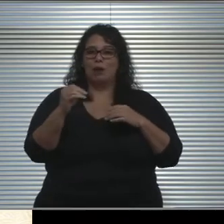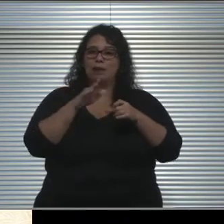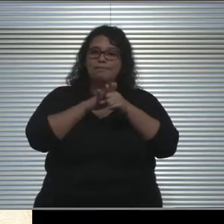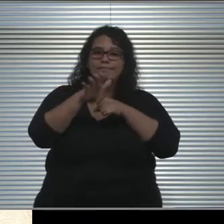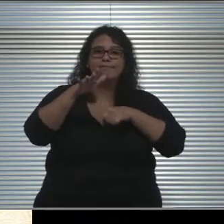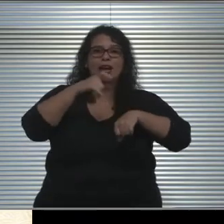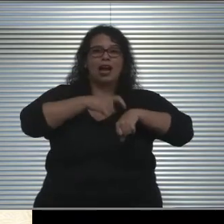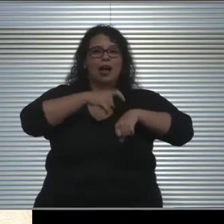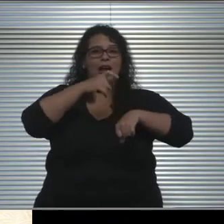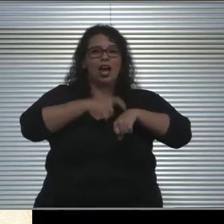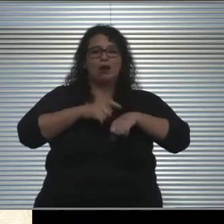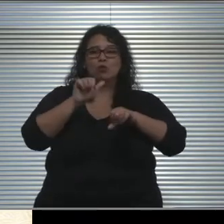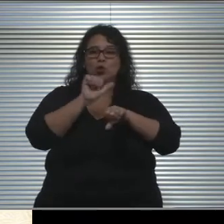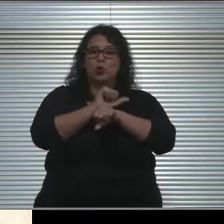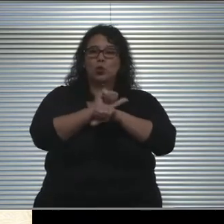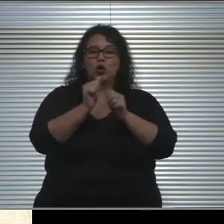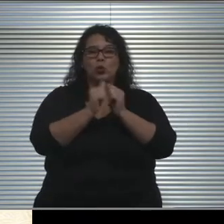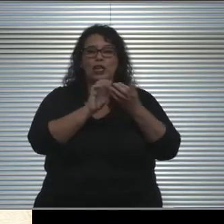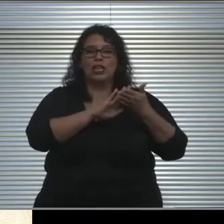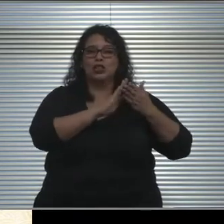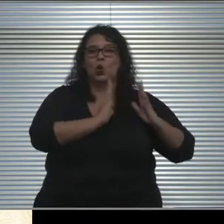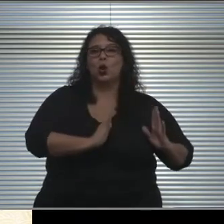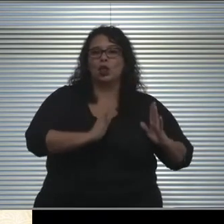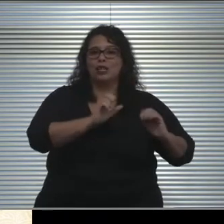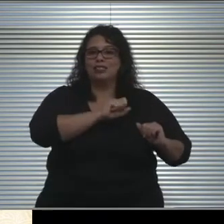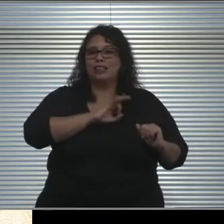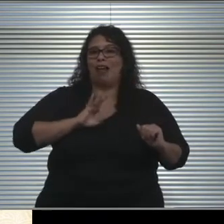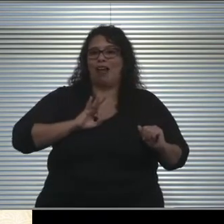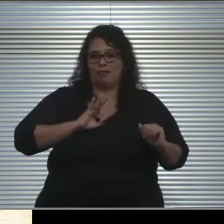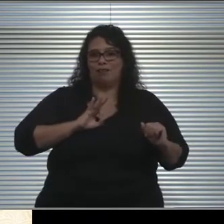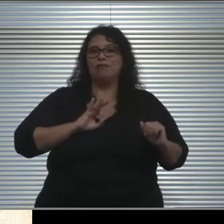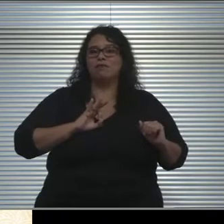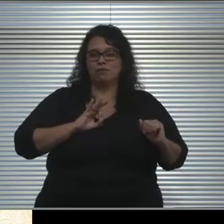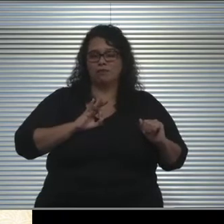to work with our custodial staff to talk about things that need to be sanitized,